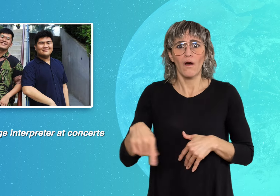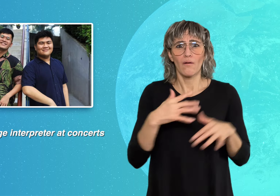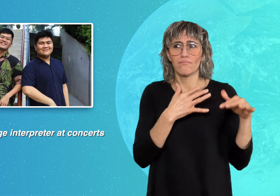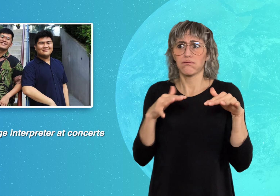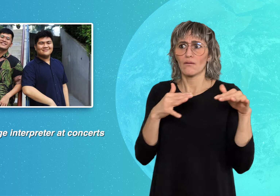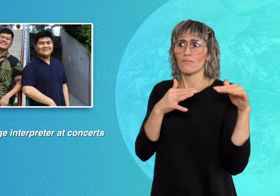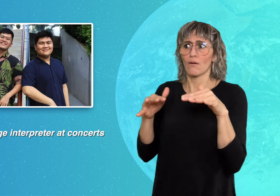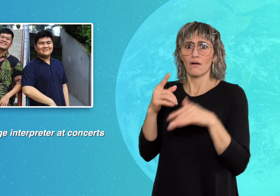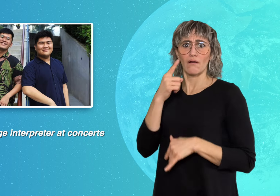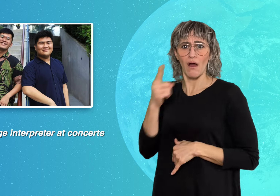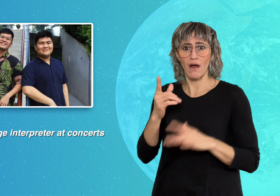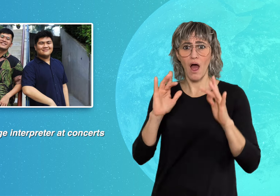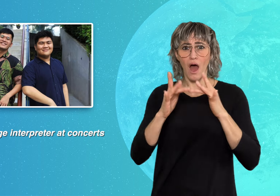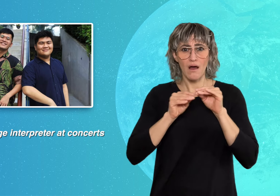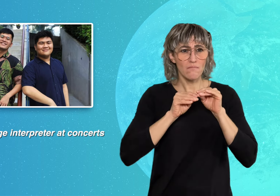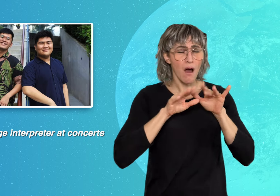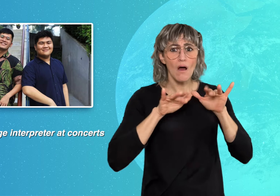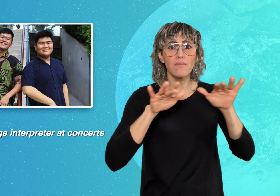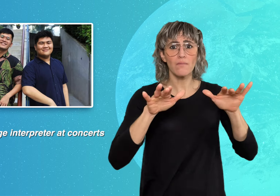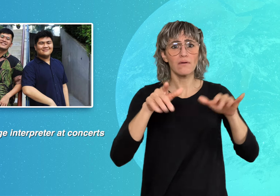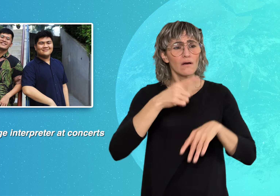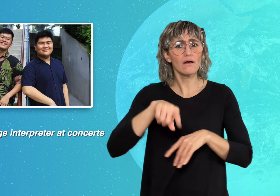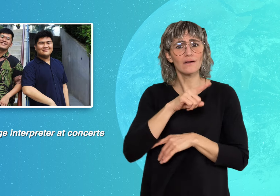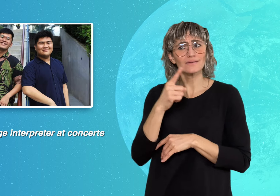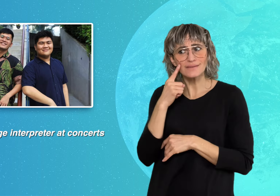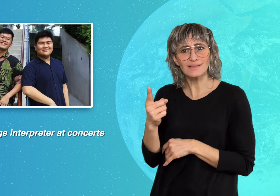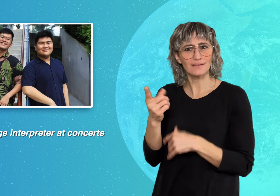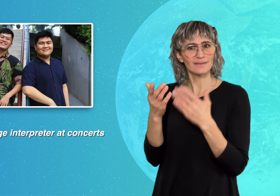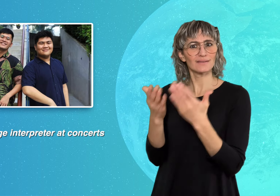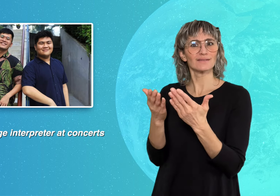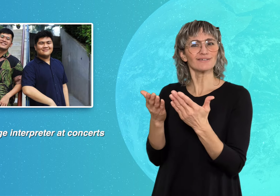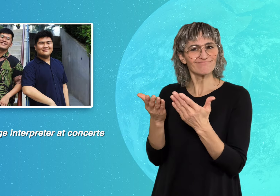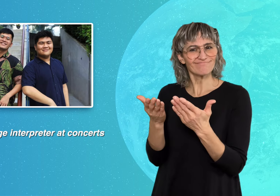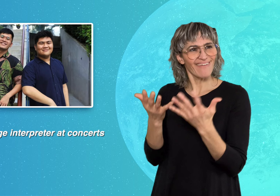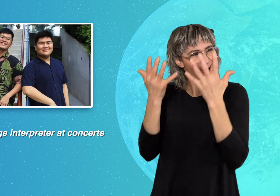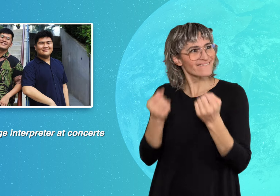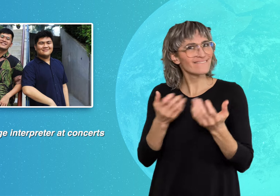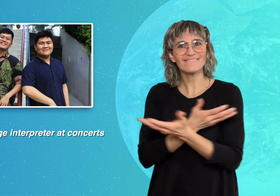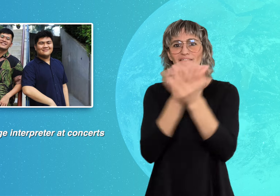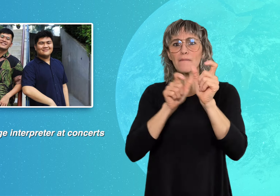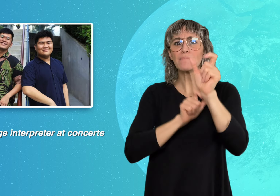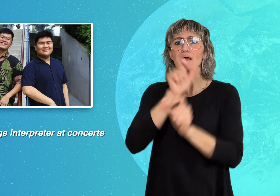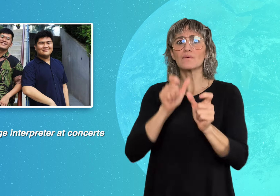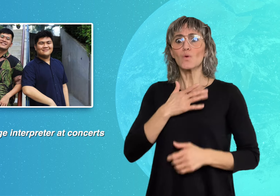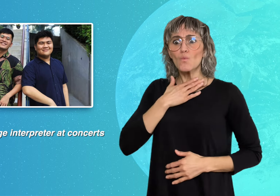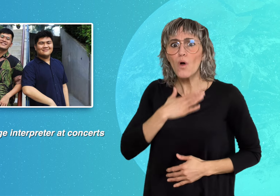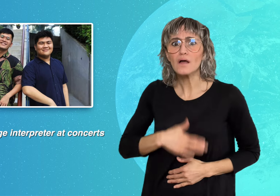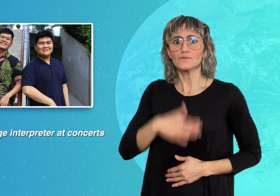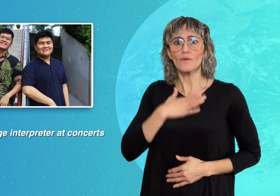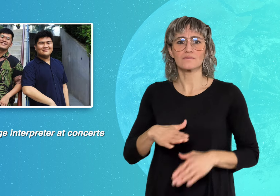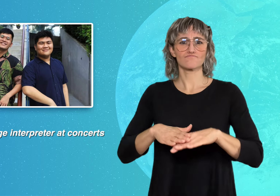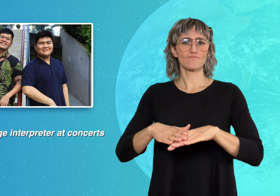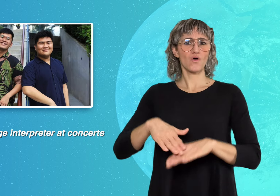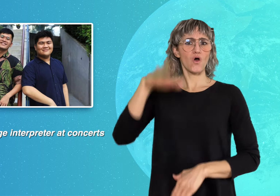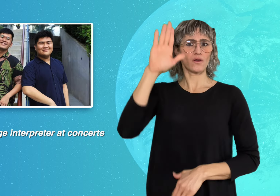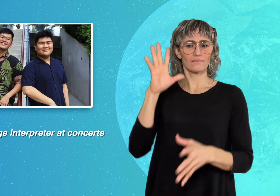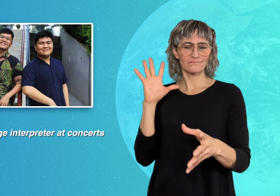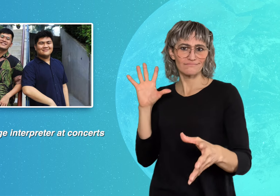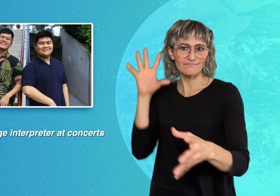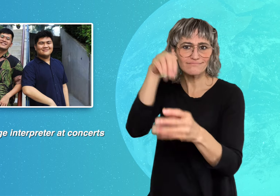The interpreters' performances becoming famous online shows